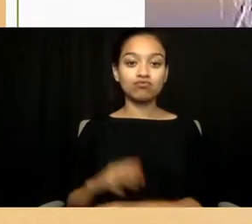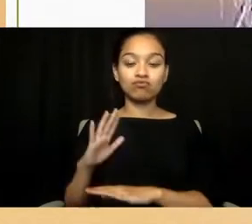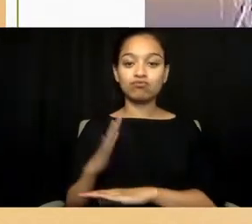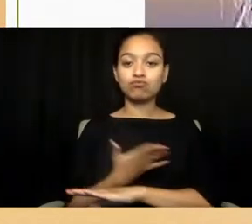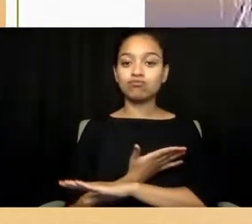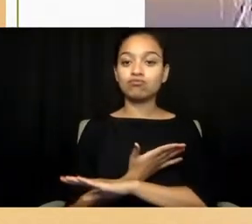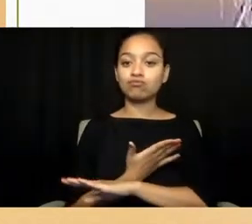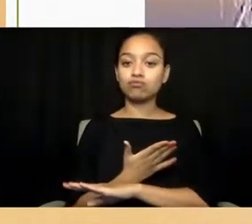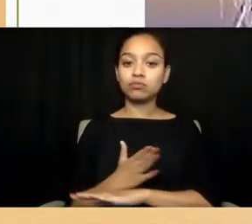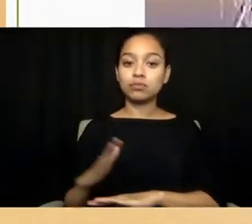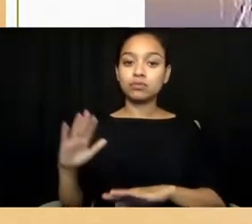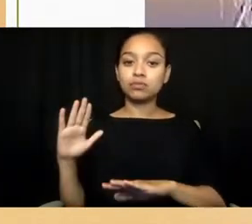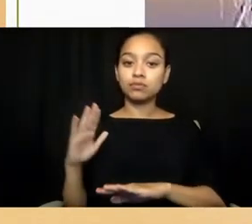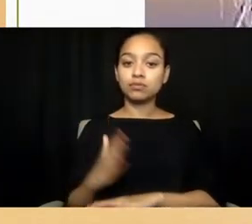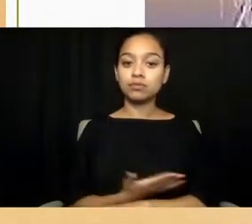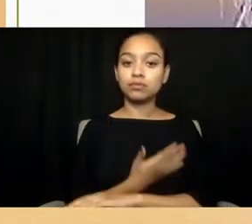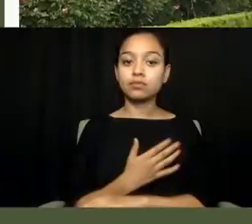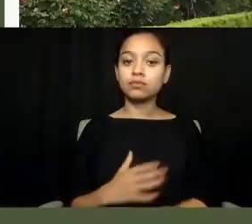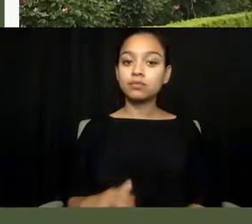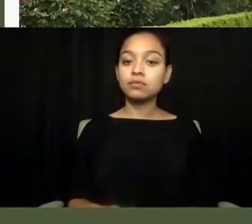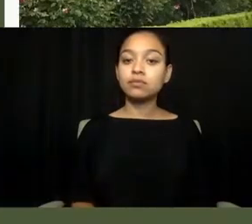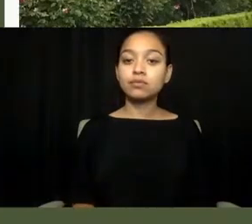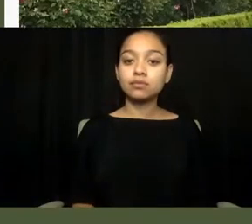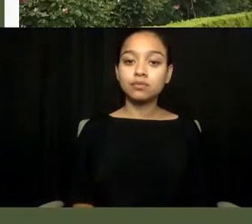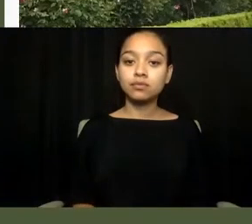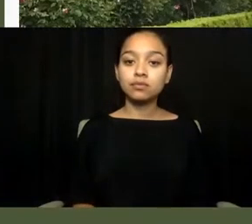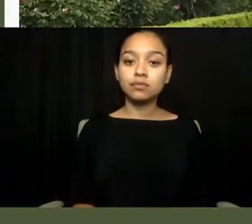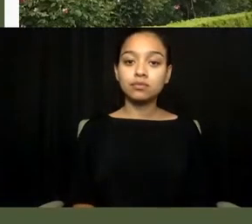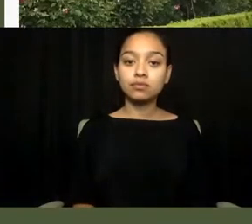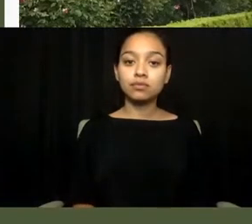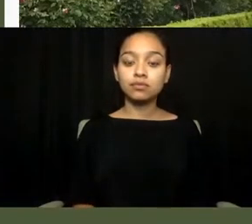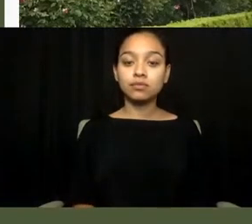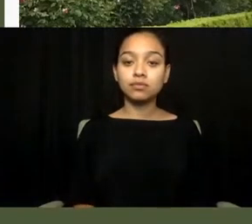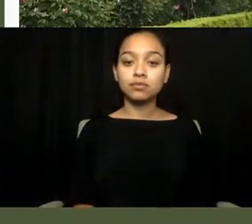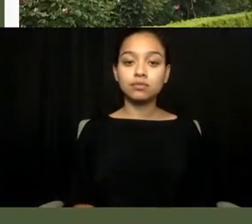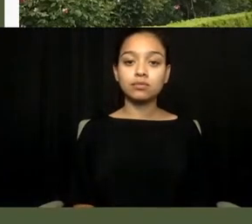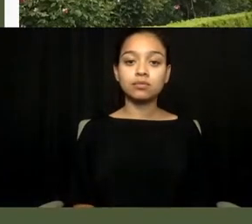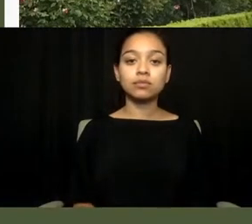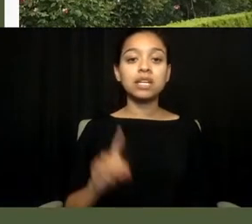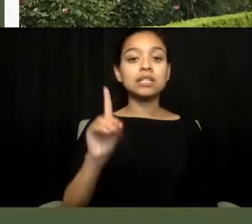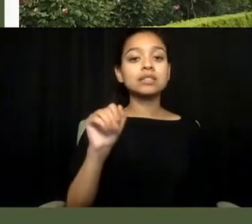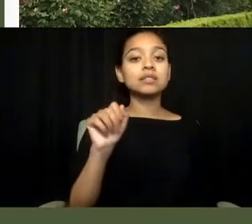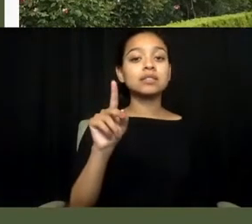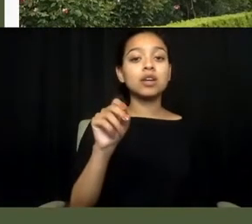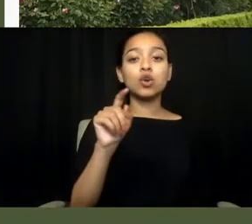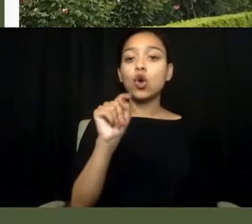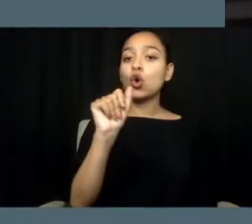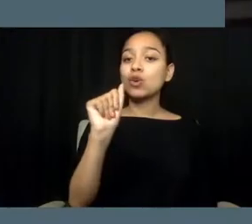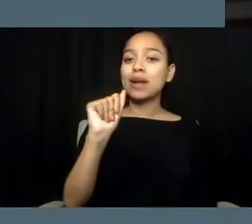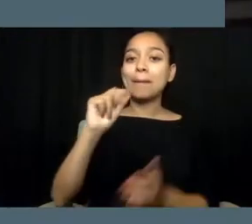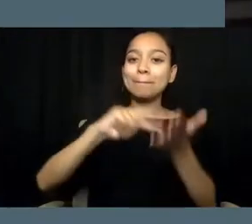Truth Interlude by SupaMan Dakota means "friend," "friendly."